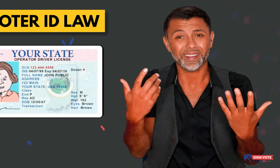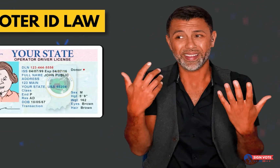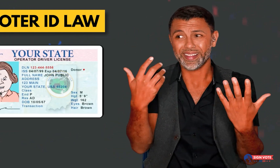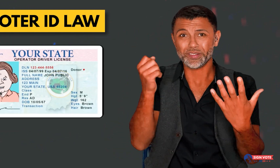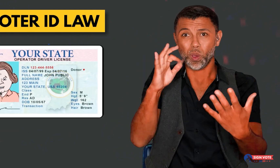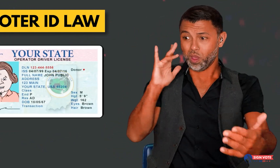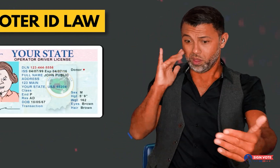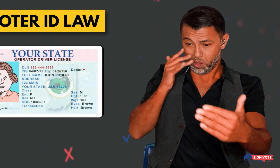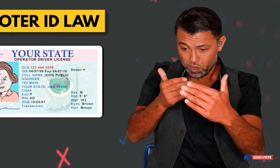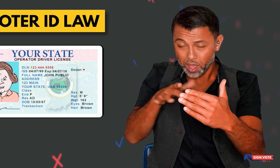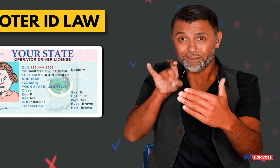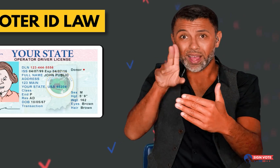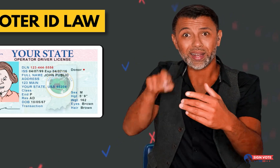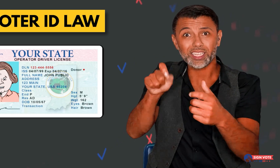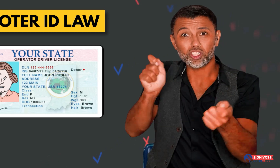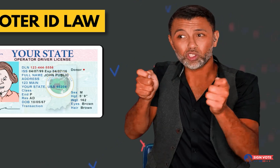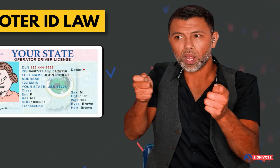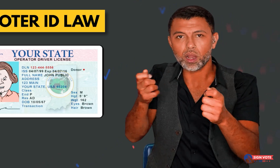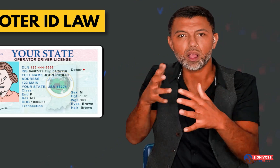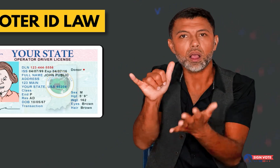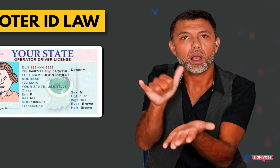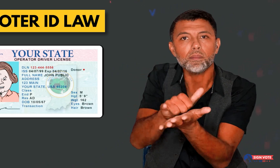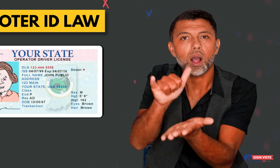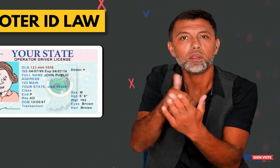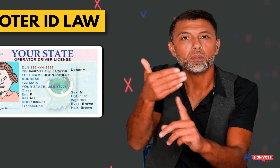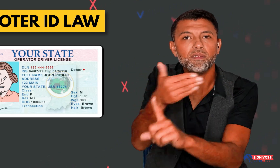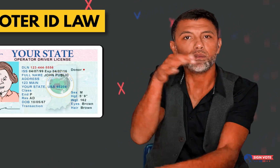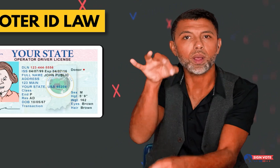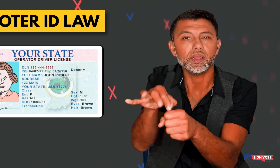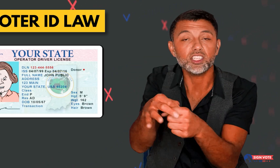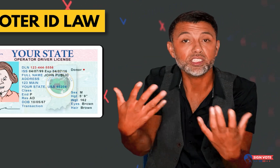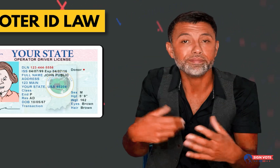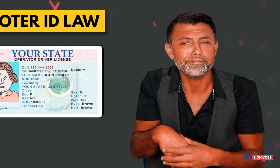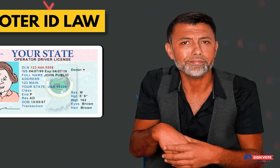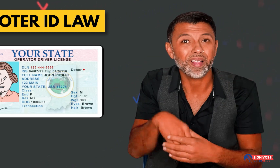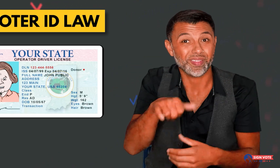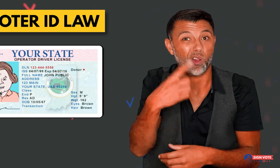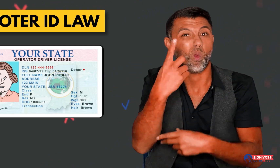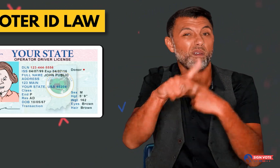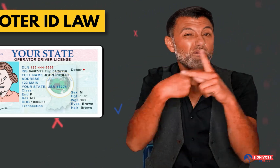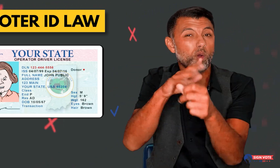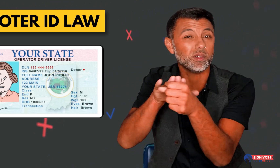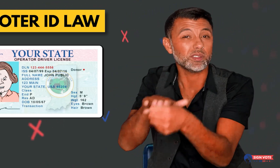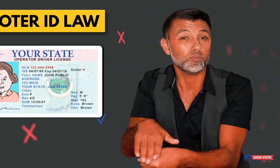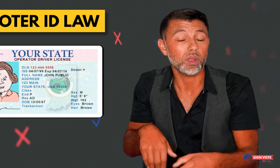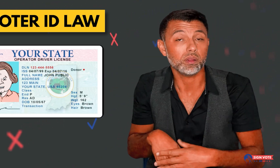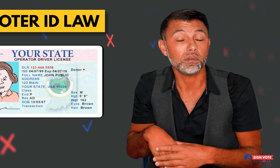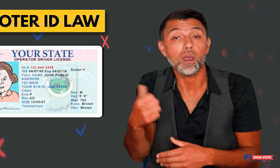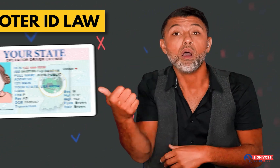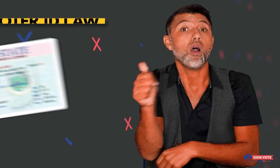People who learn at the last minute that they need to make changes find it impossible to do so before an election. That's one form of suppression.